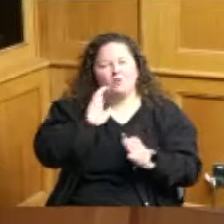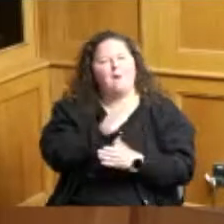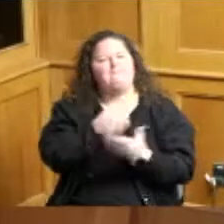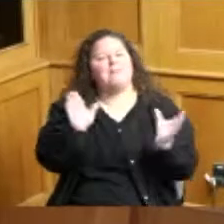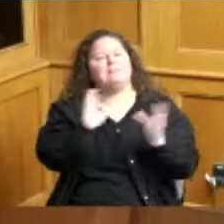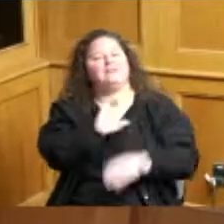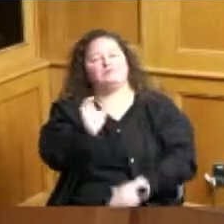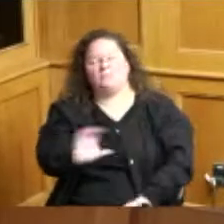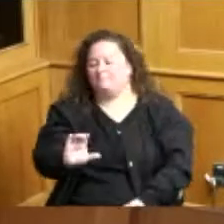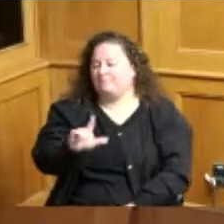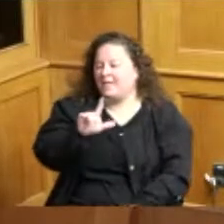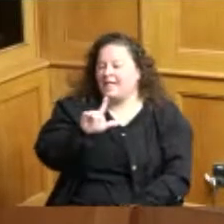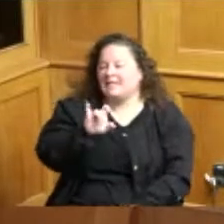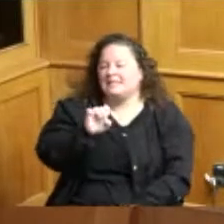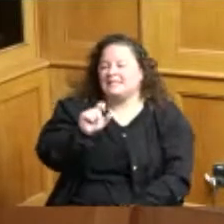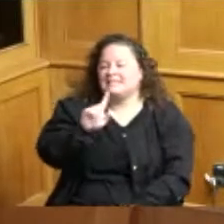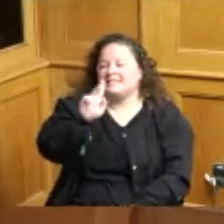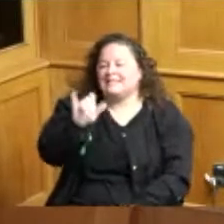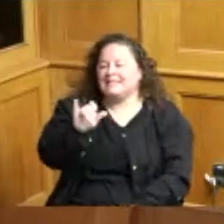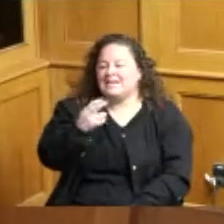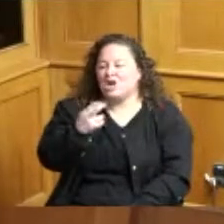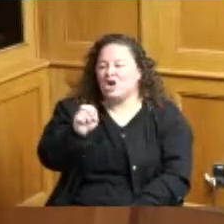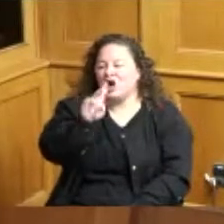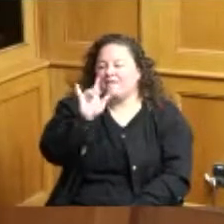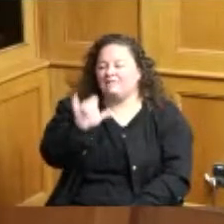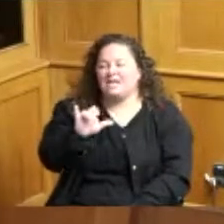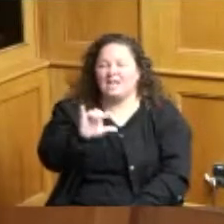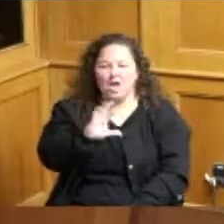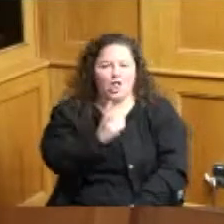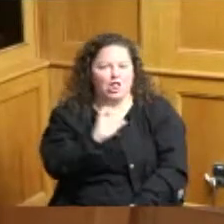Leslie Hervey Clerk to the Board County Commissioner Alicia Reece